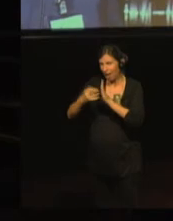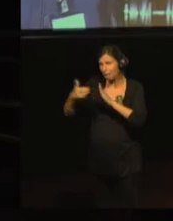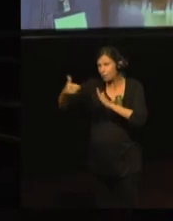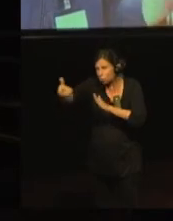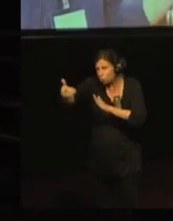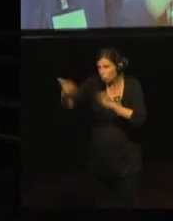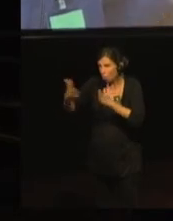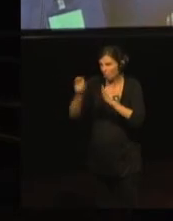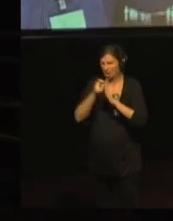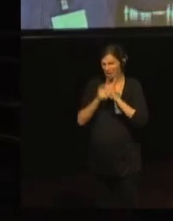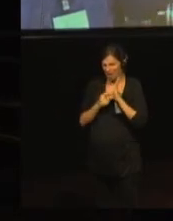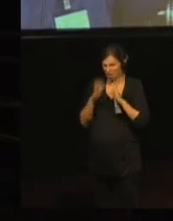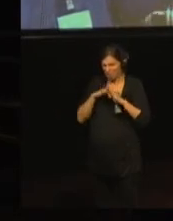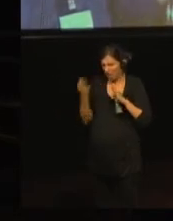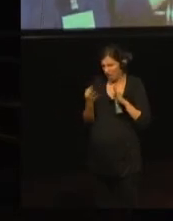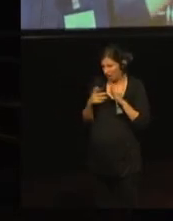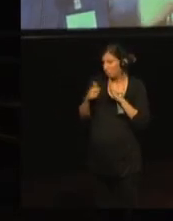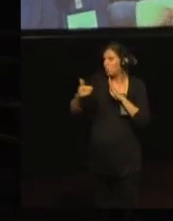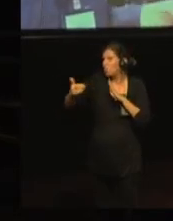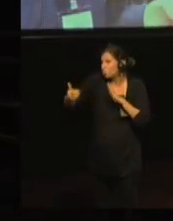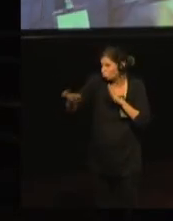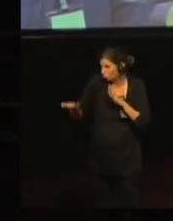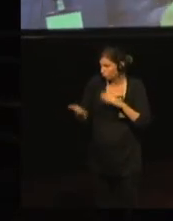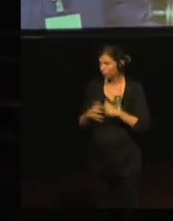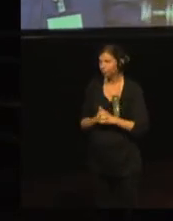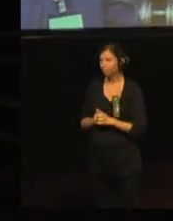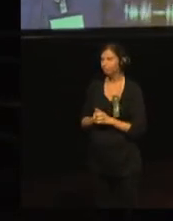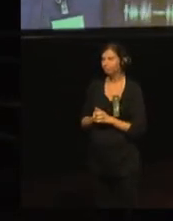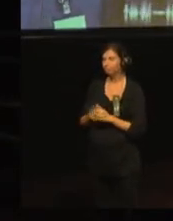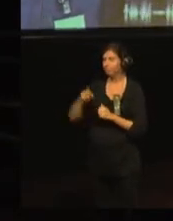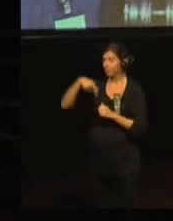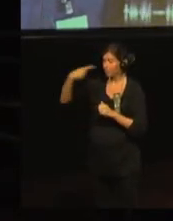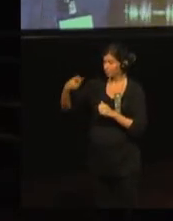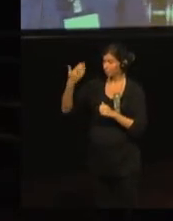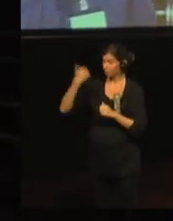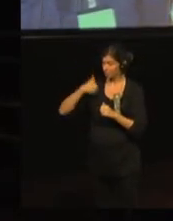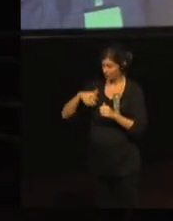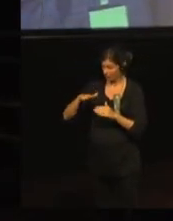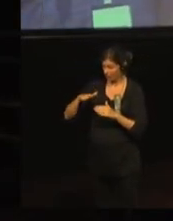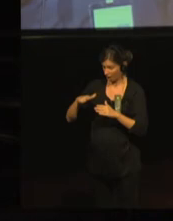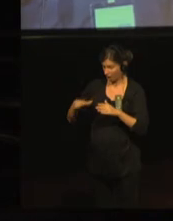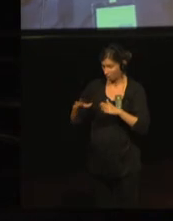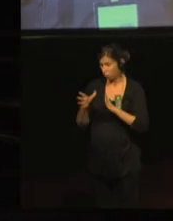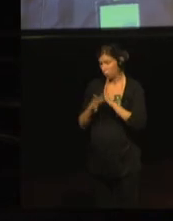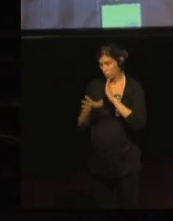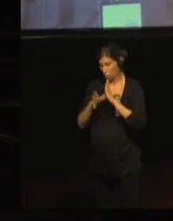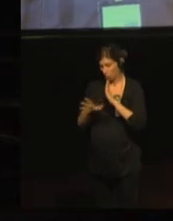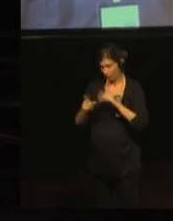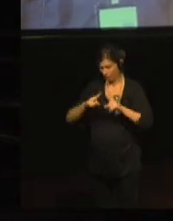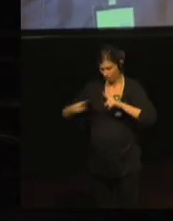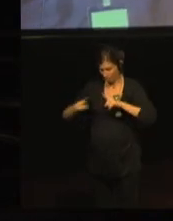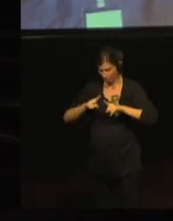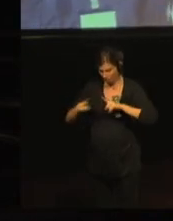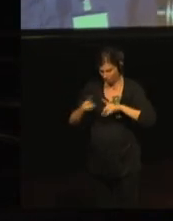After the workgroup created this agenda built on these questions, they designed the leaflets and posters for this event.